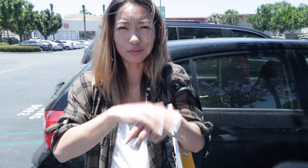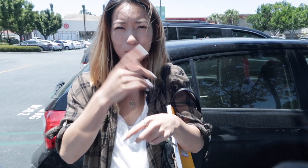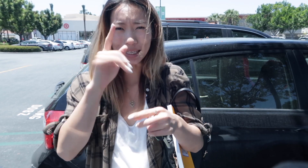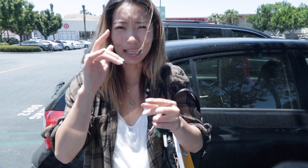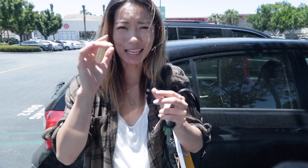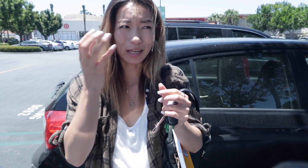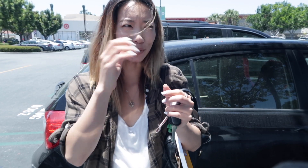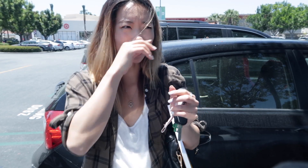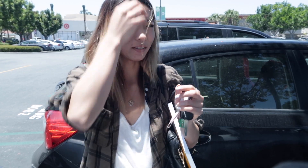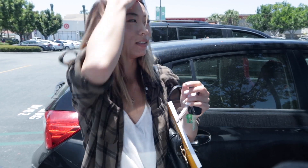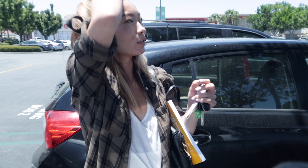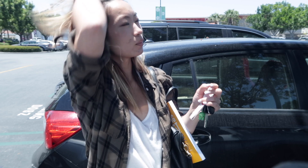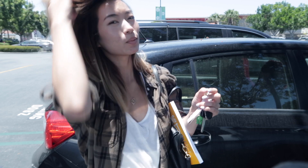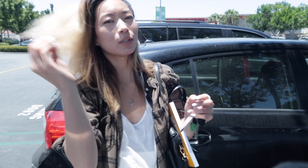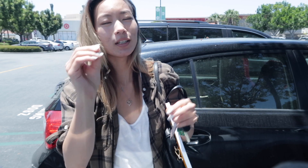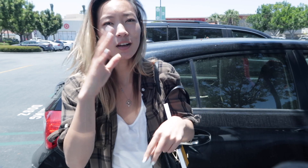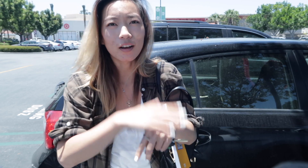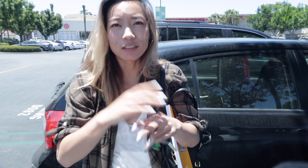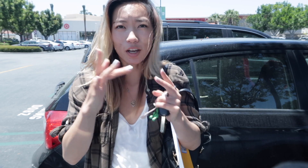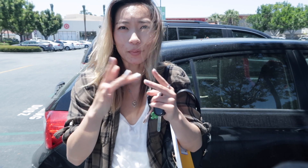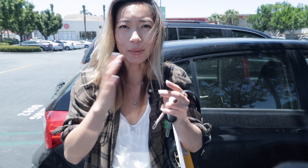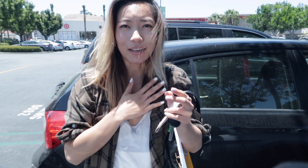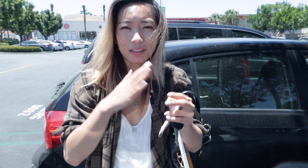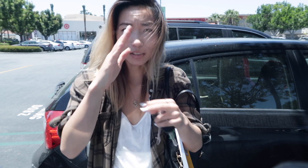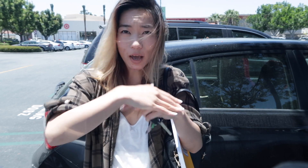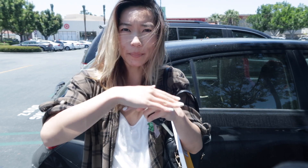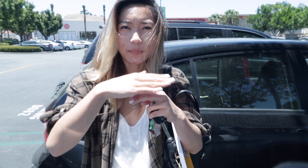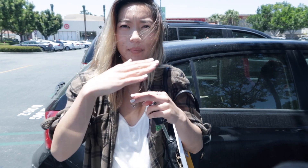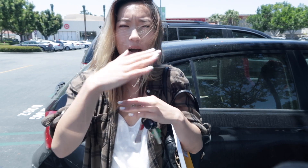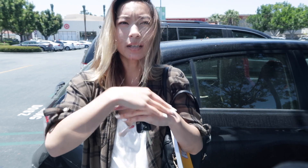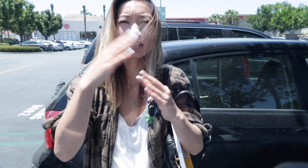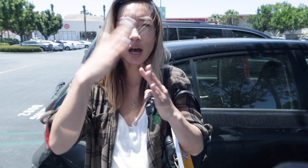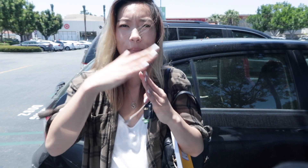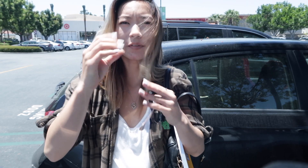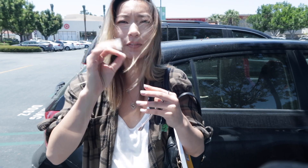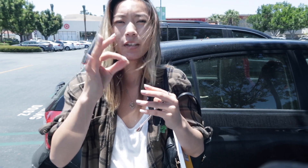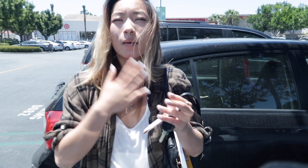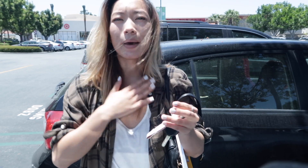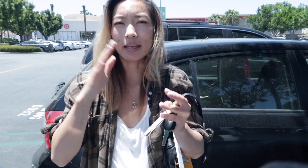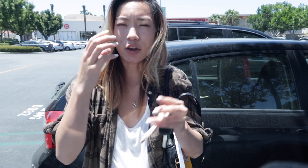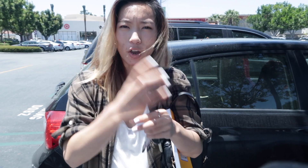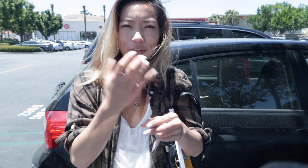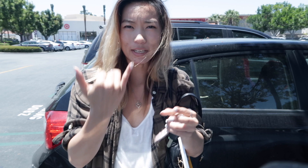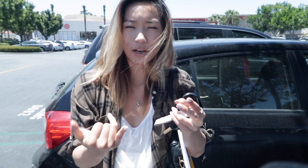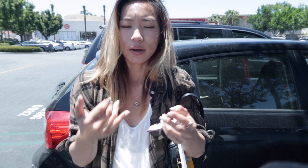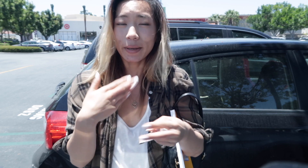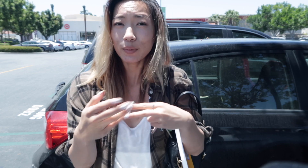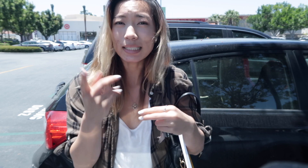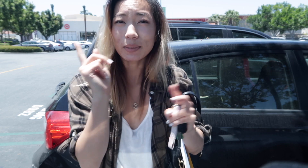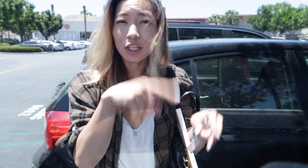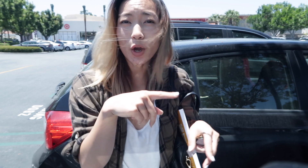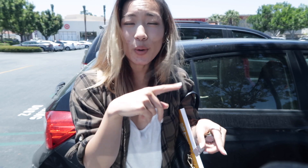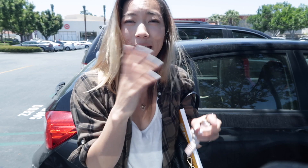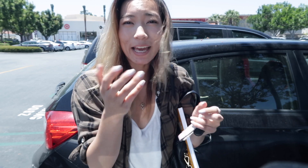camera so I'm just putting it on top of my car right now anyways I'm gonna go hang